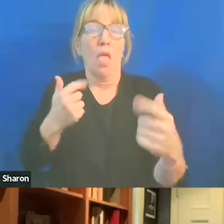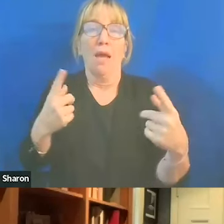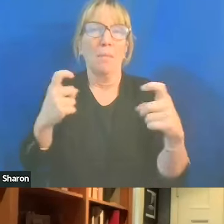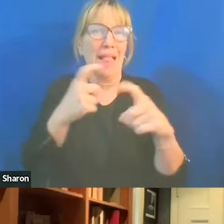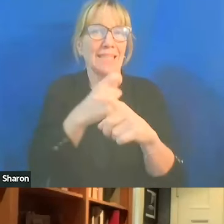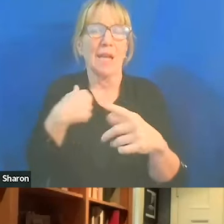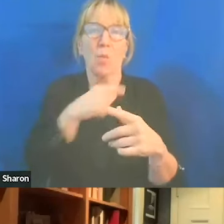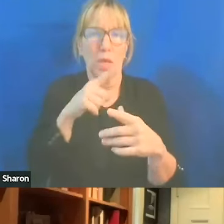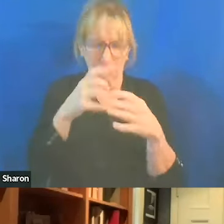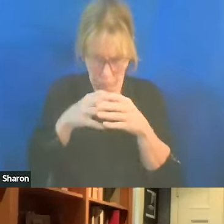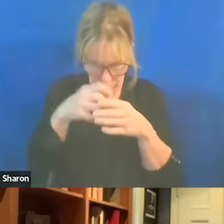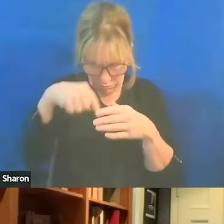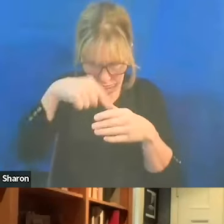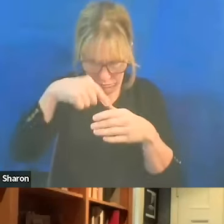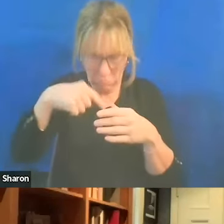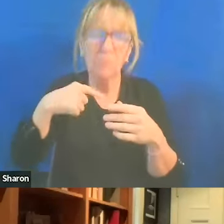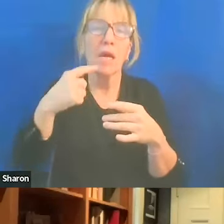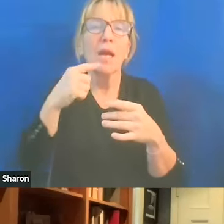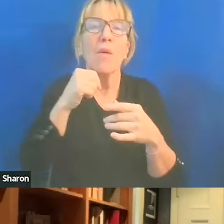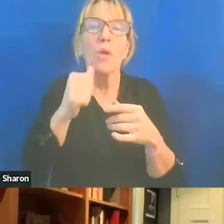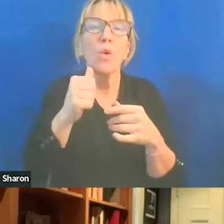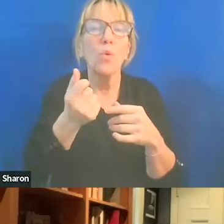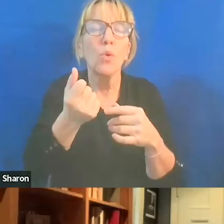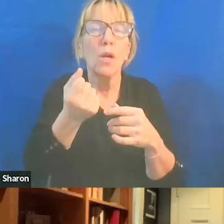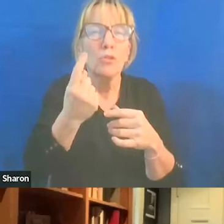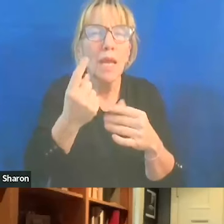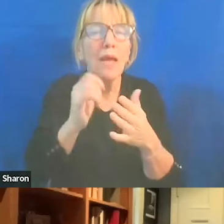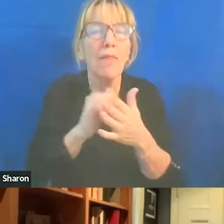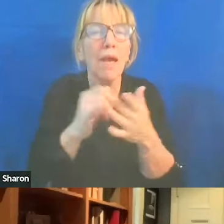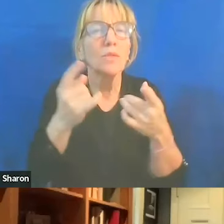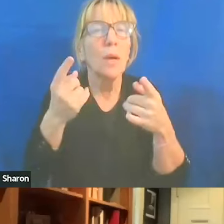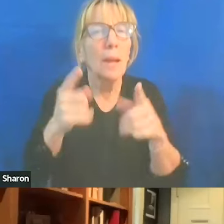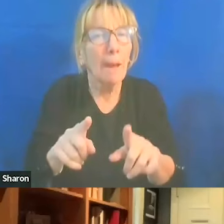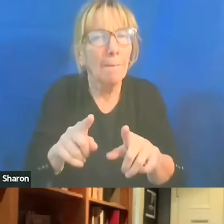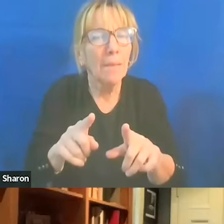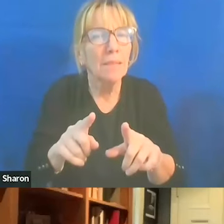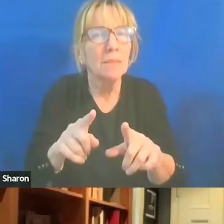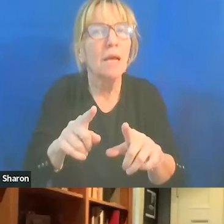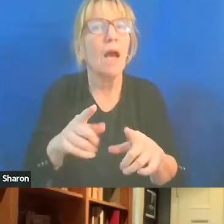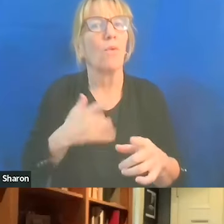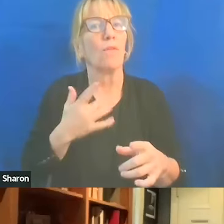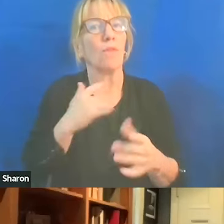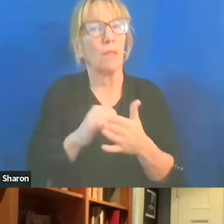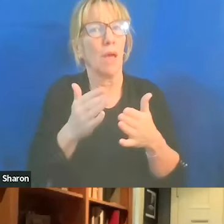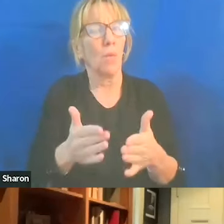And when you sort of understand that that's what happens when we feel this way, I think it creates an intellectual space